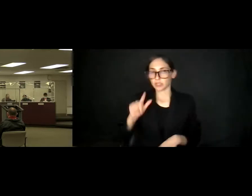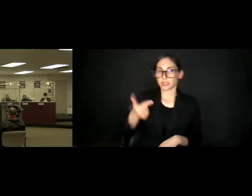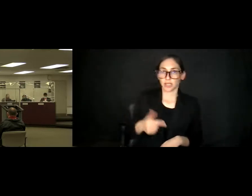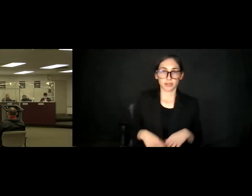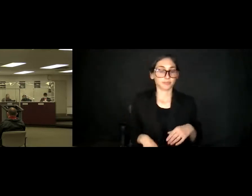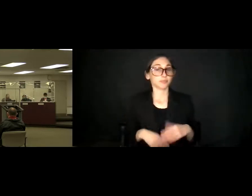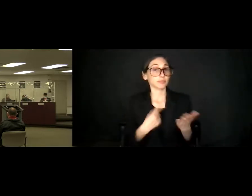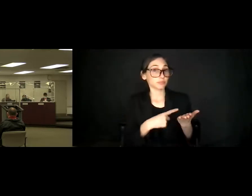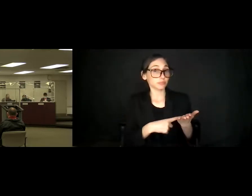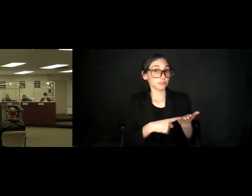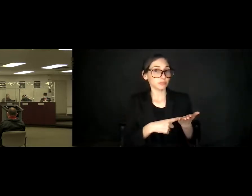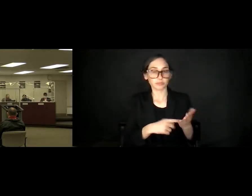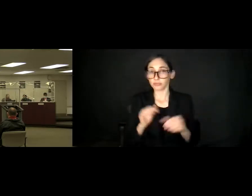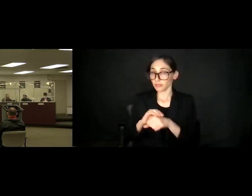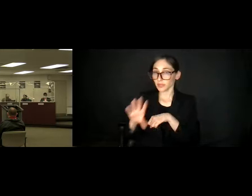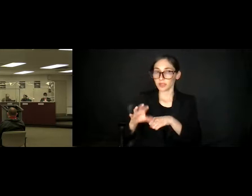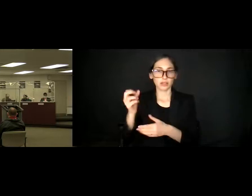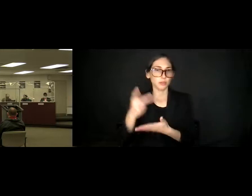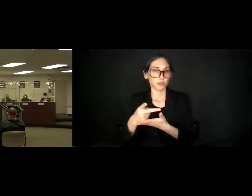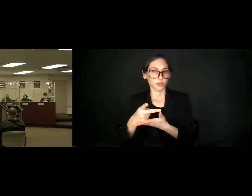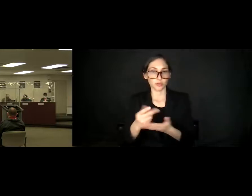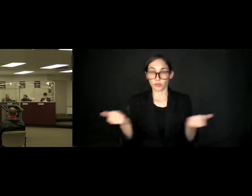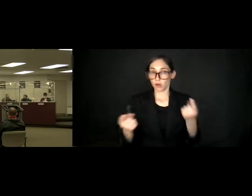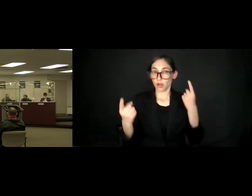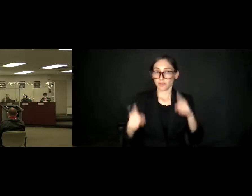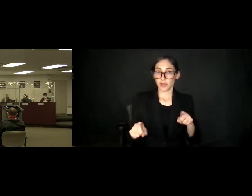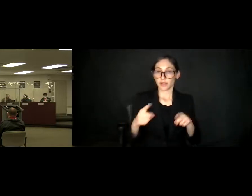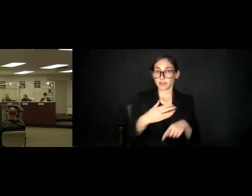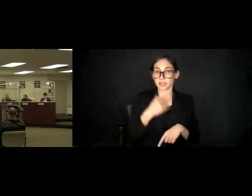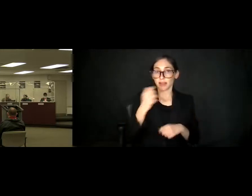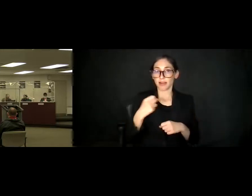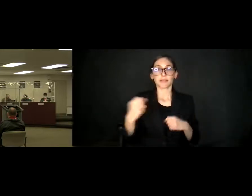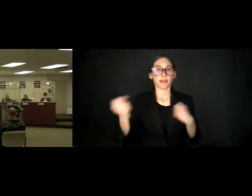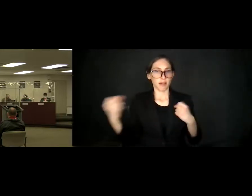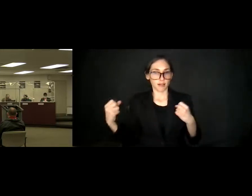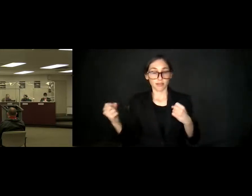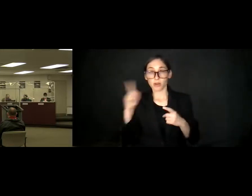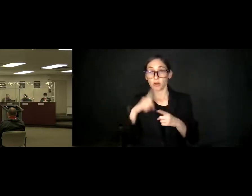Advice? Approved. All those in favor, please say aye. Aye. Oppose? Passes with